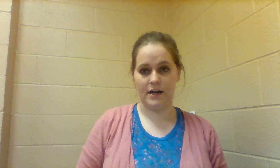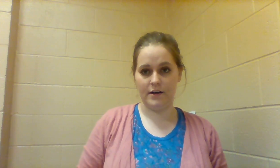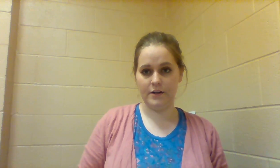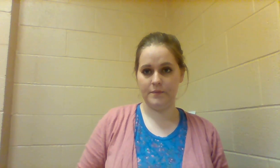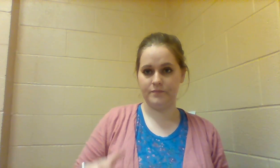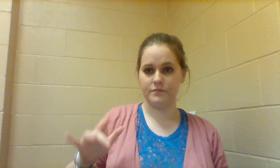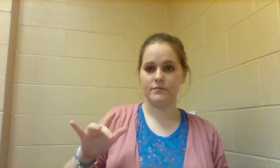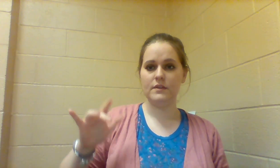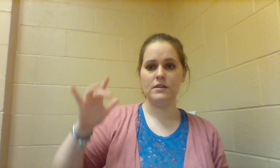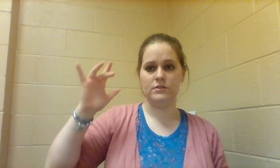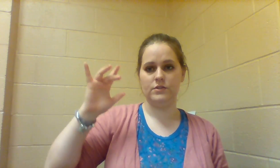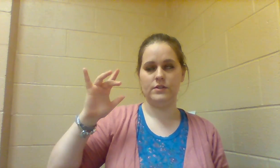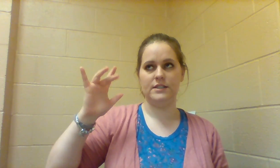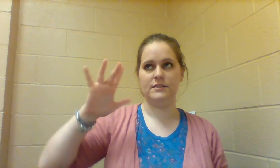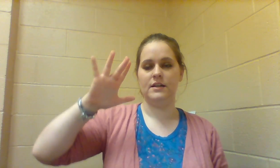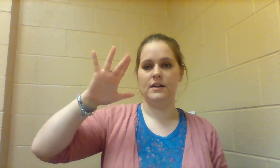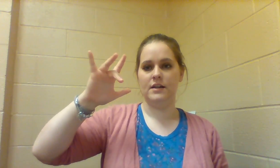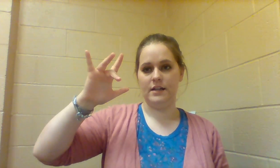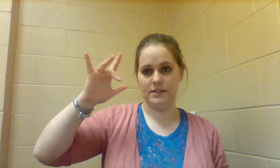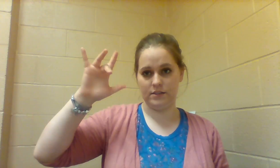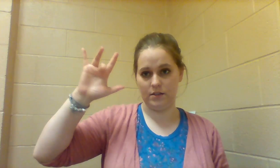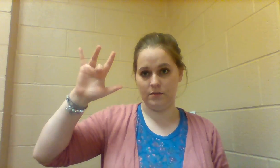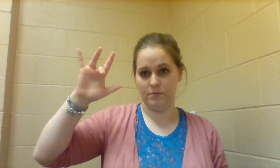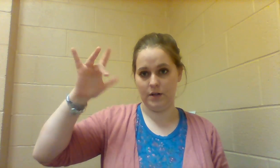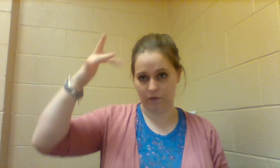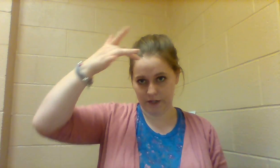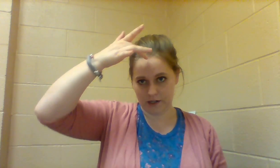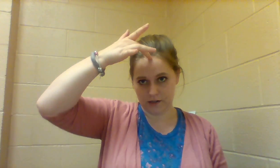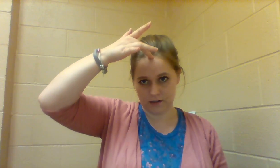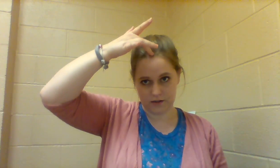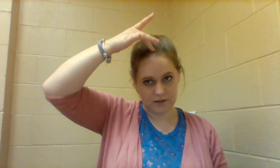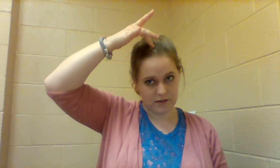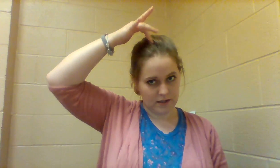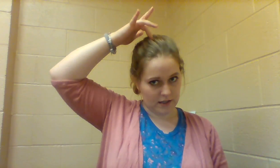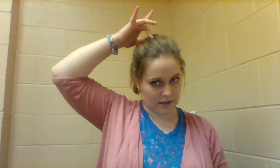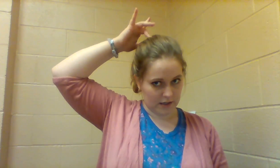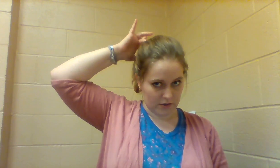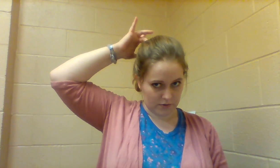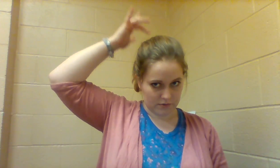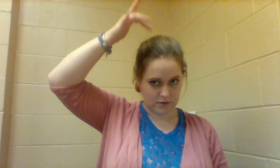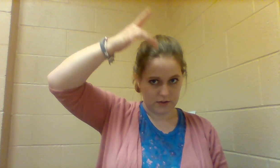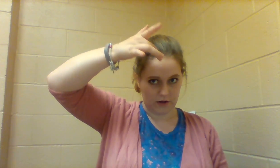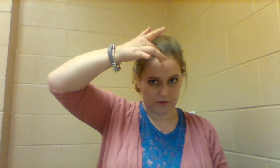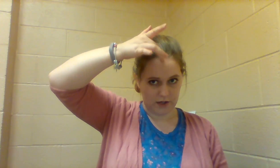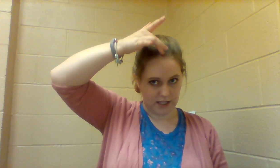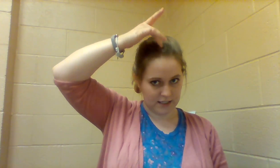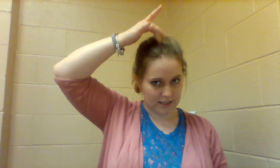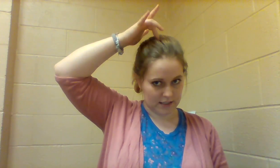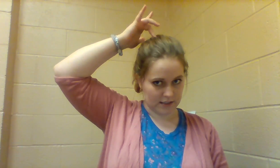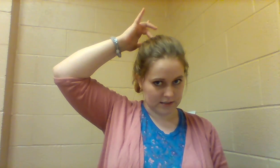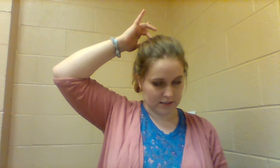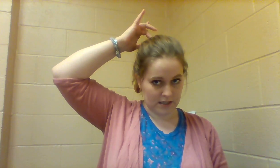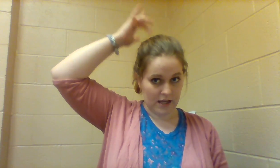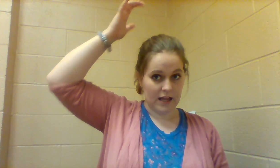SKUNK so this the middle finger and it goes over your head like this